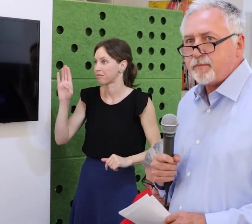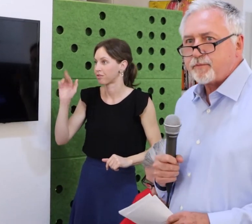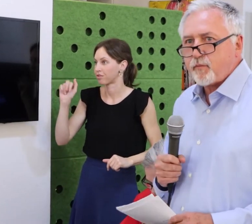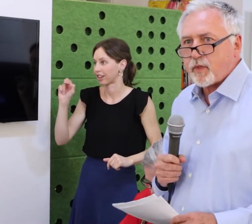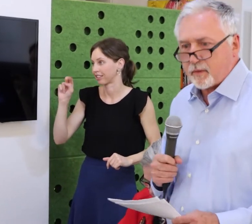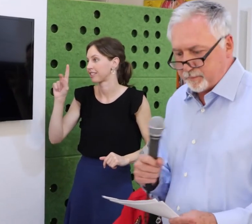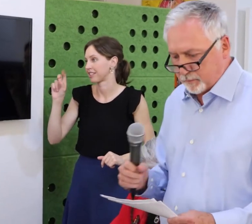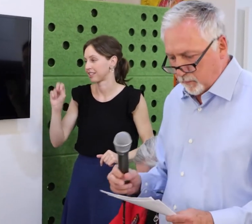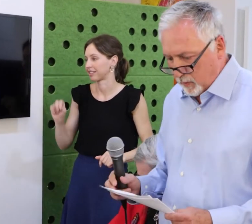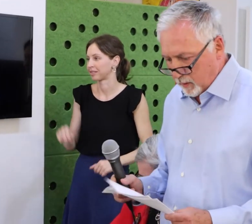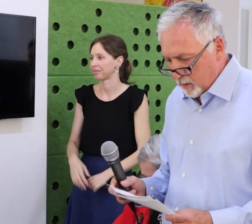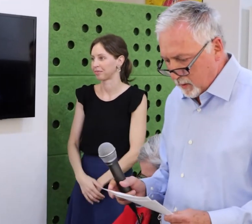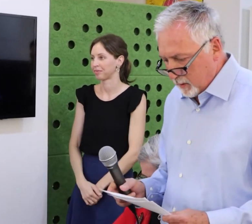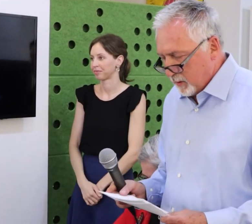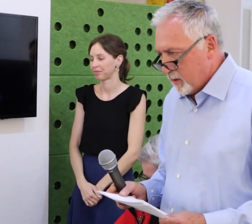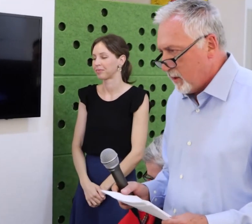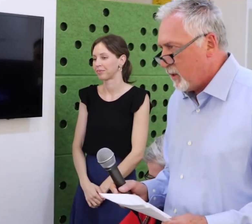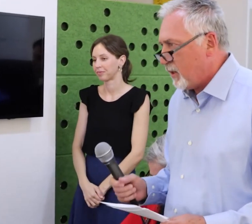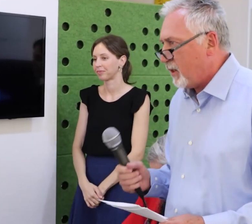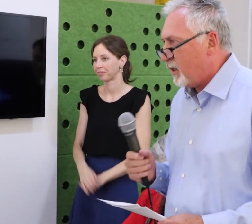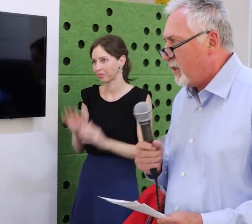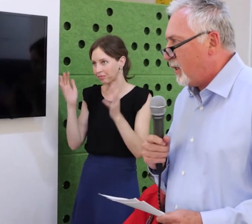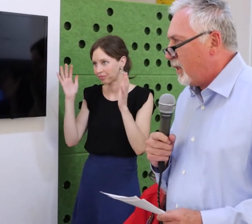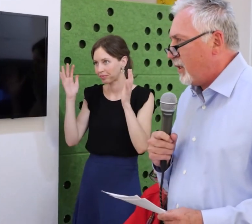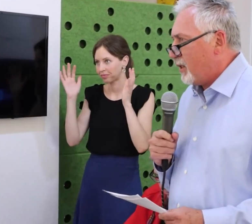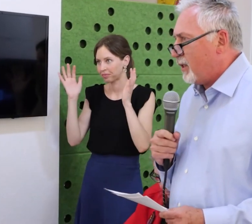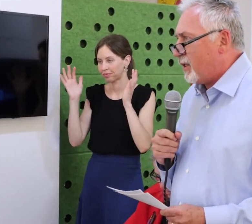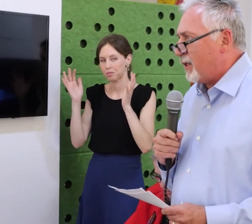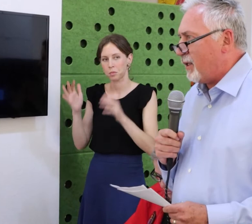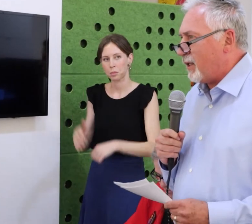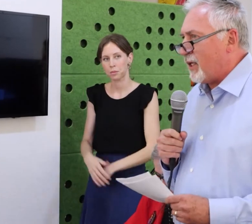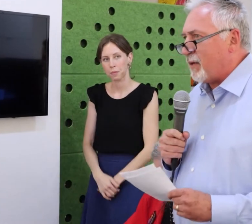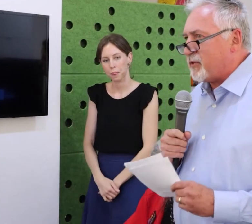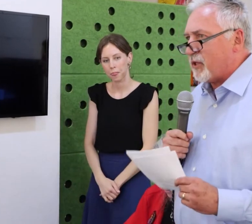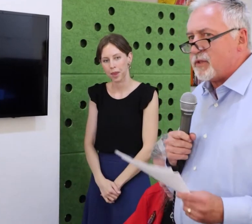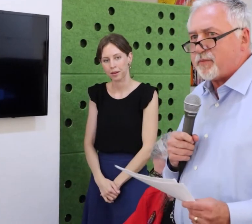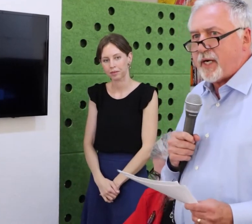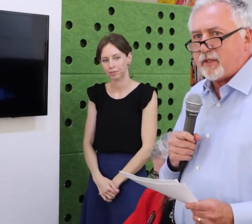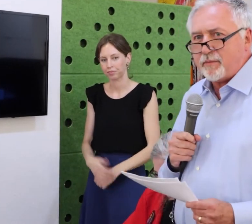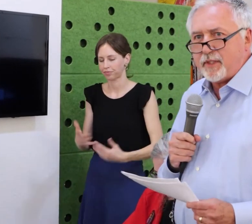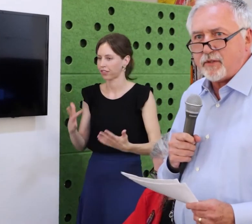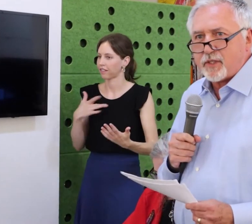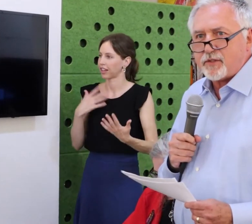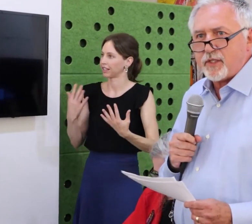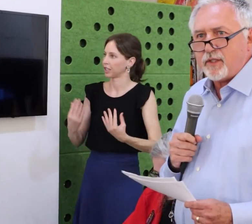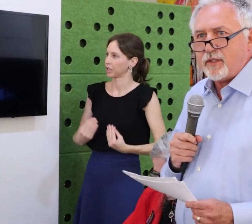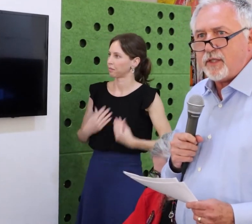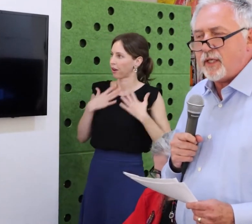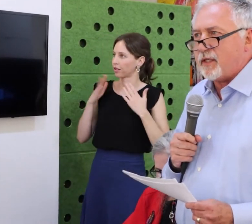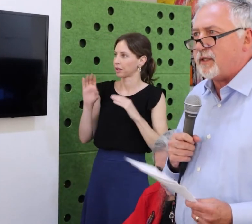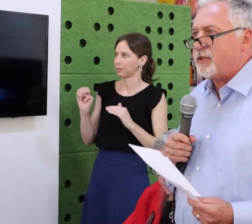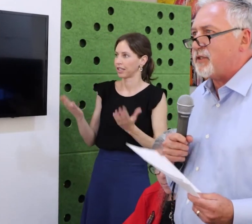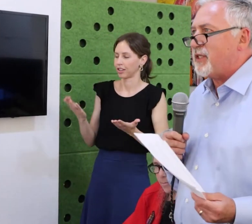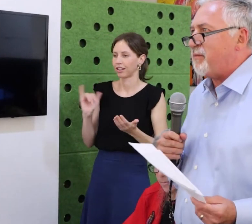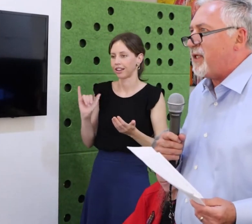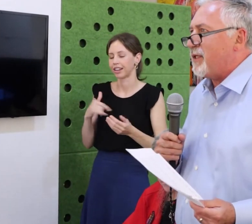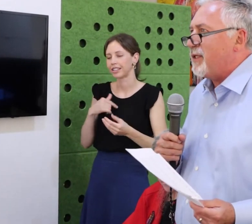There were people in suits testifying in talking about what does or doesn’t happen and George lost it and screamed out